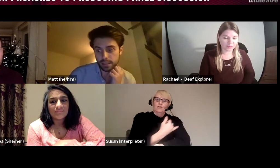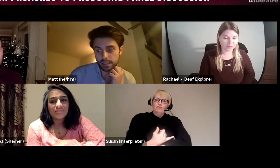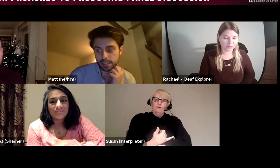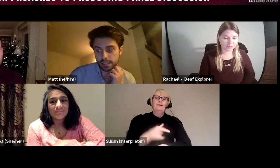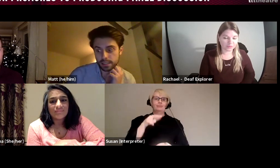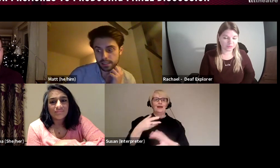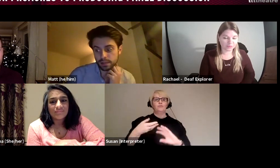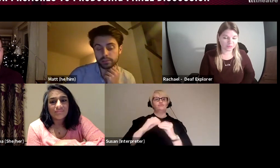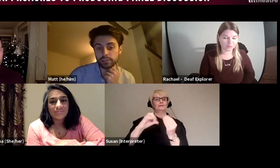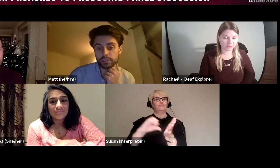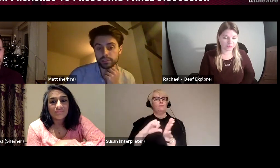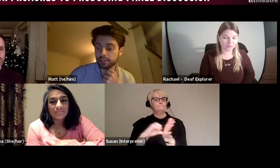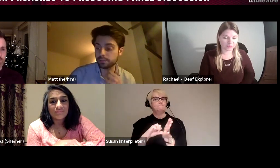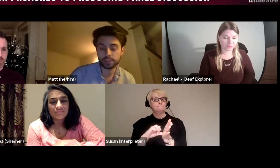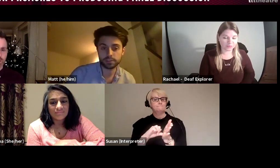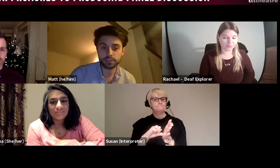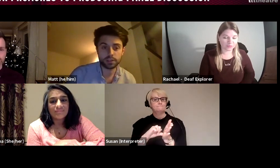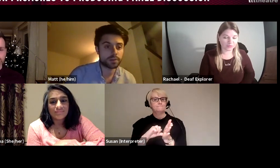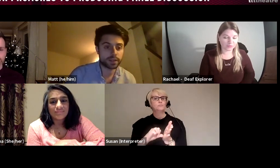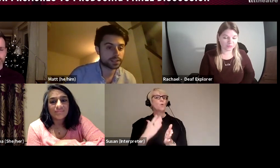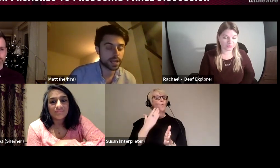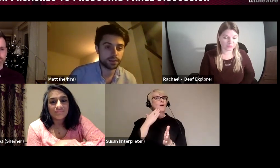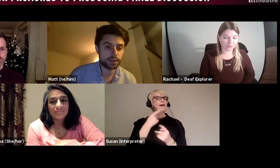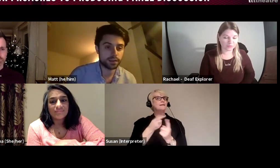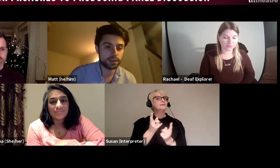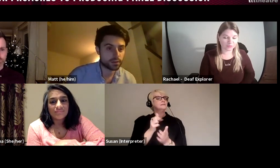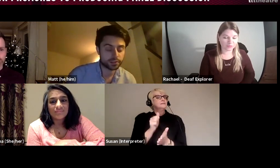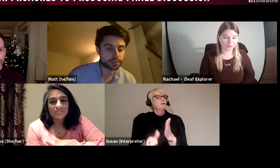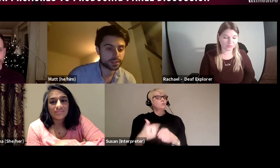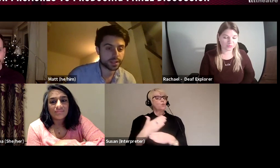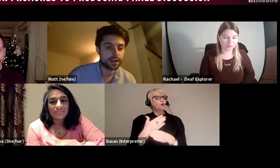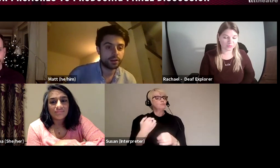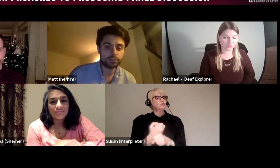big things to say when you're starting out as a producer is to say I don't know the answer that